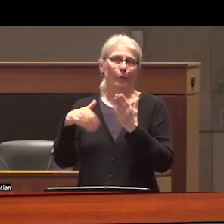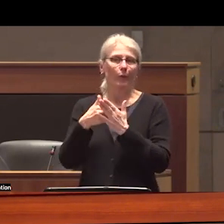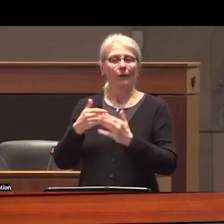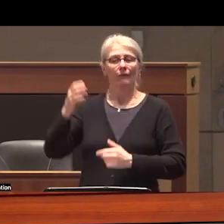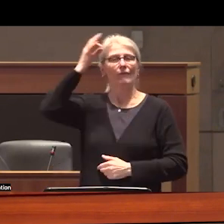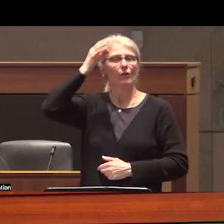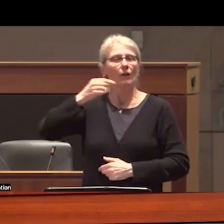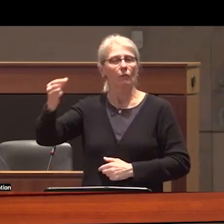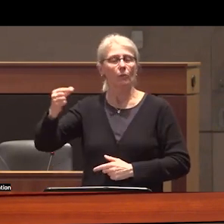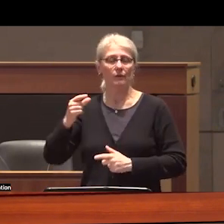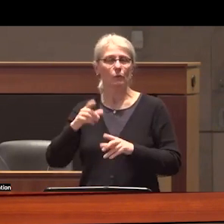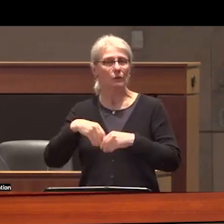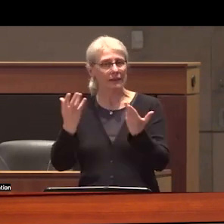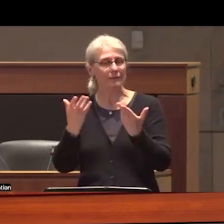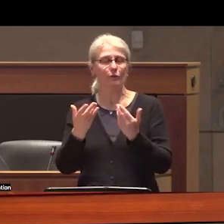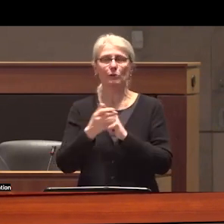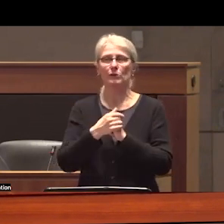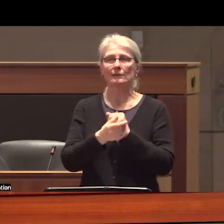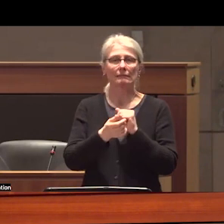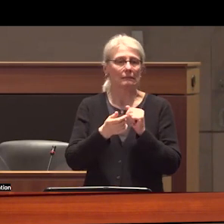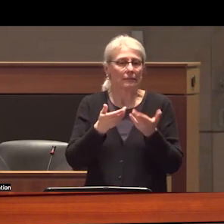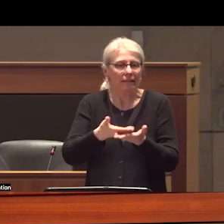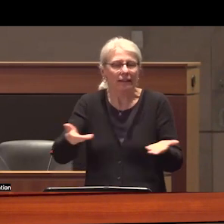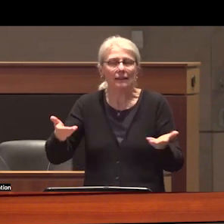government delivers equipment to tactically trains and provides on the ground Aid to